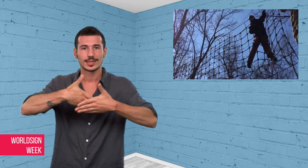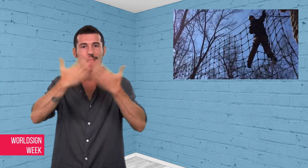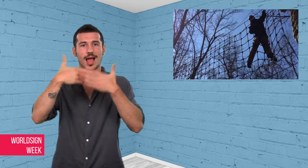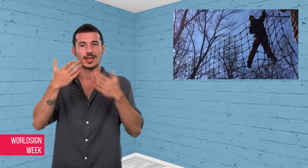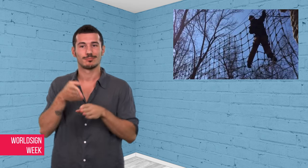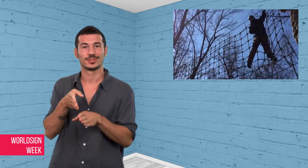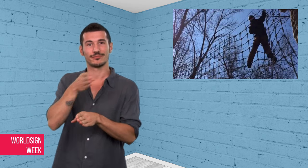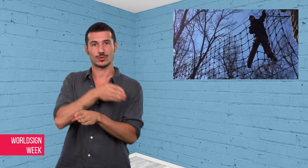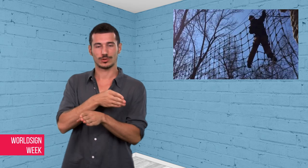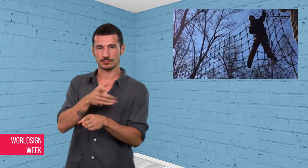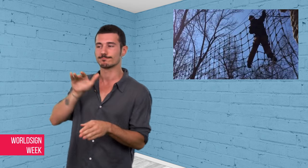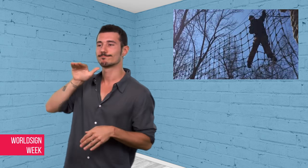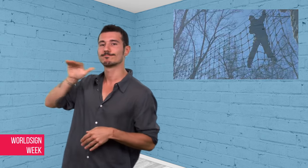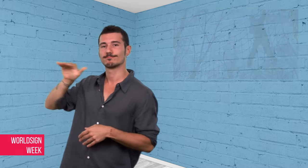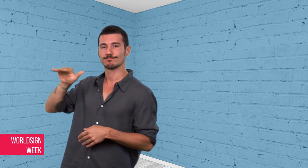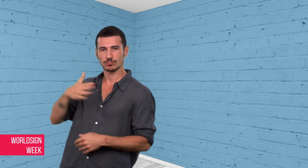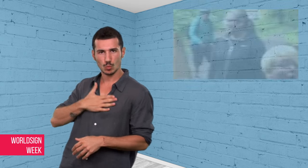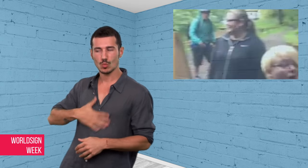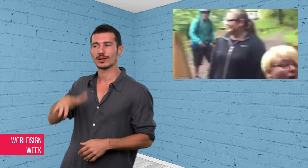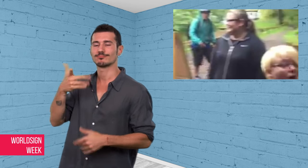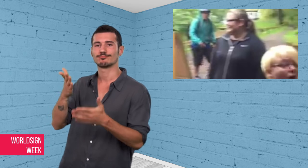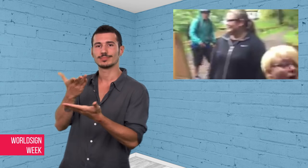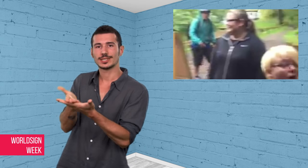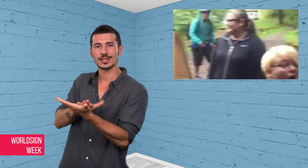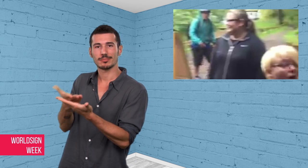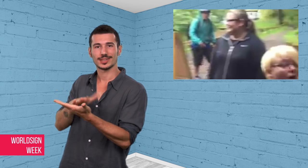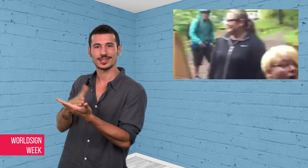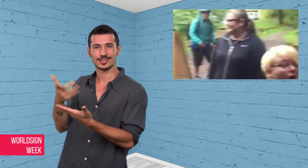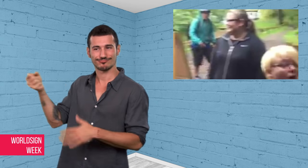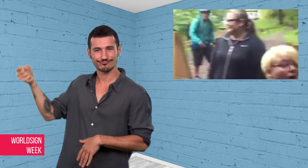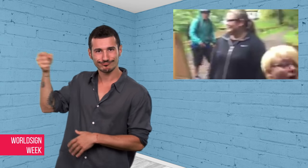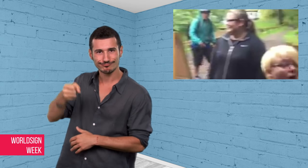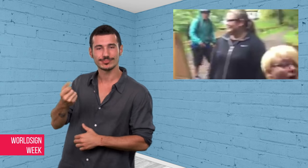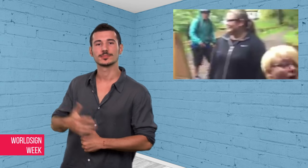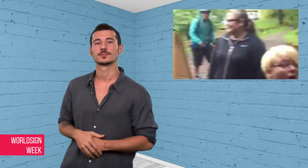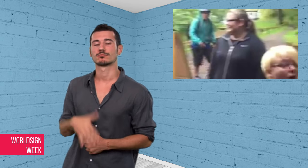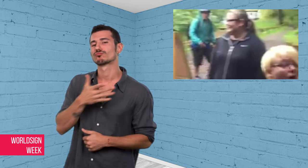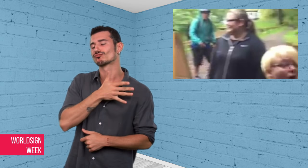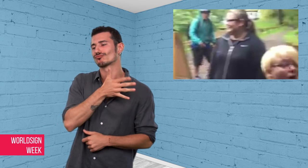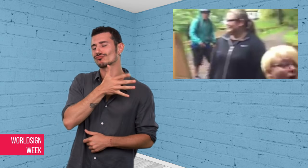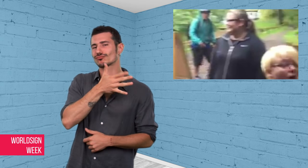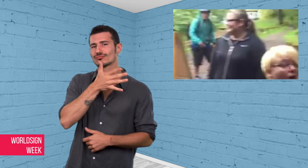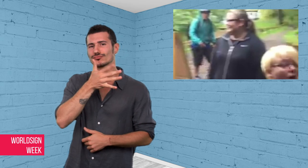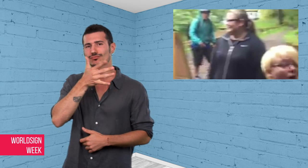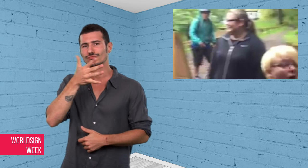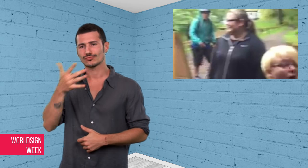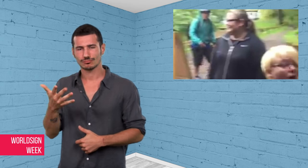The group had requested an interpreter two days